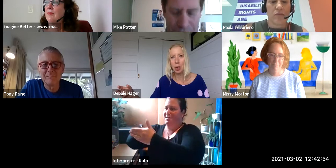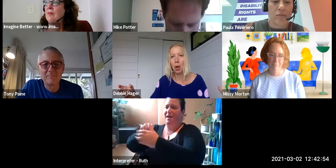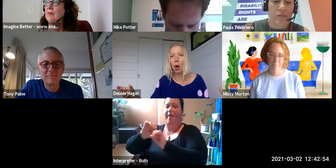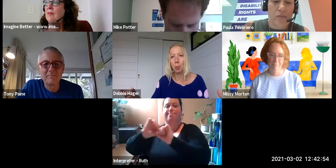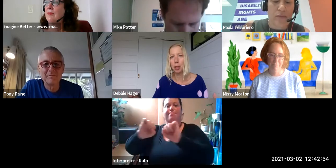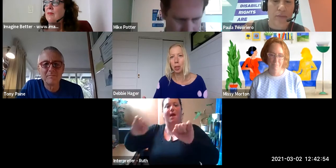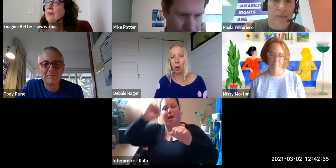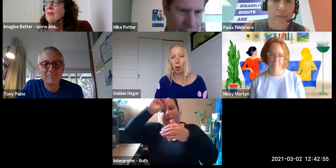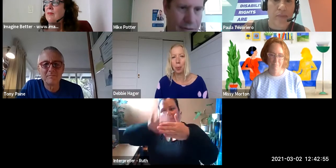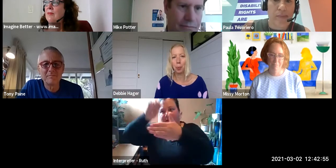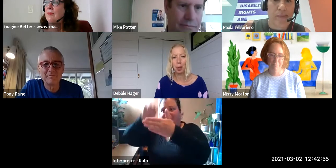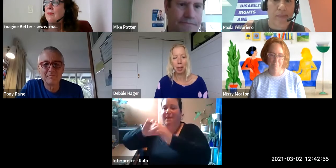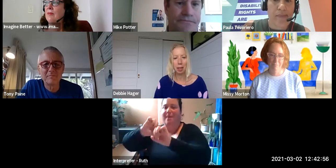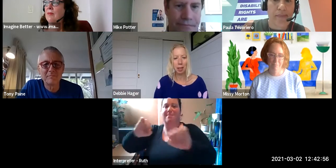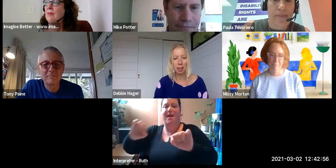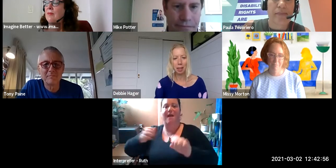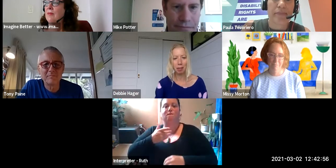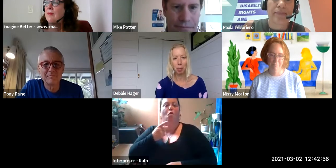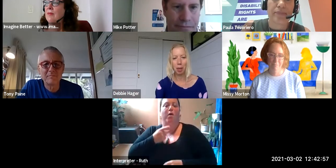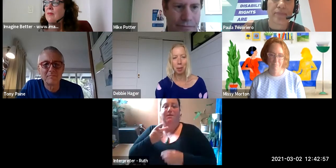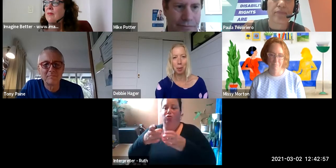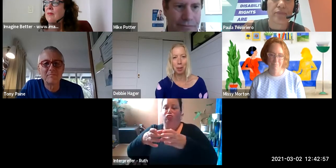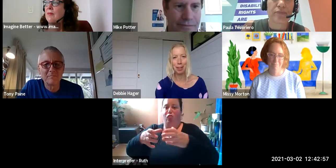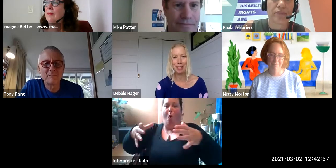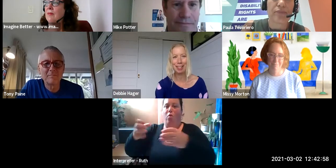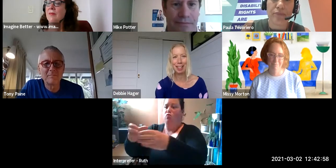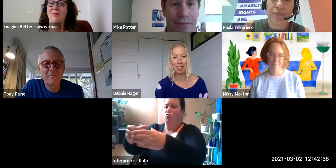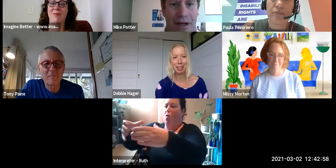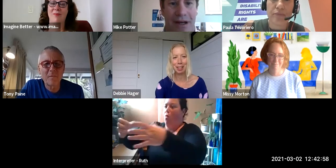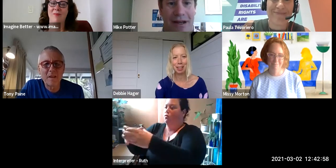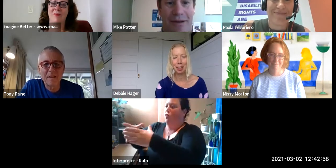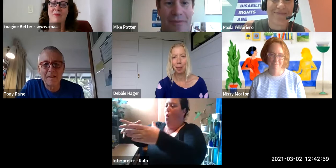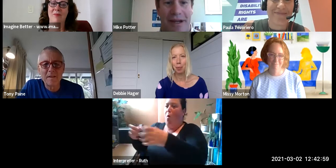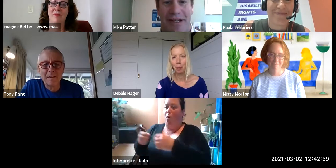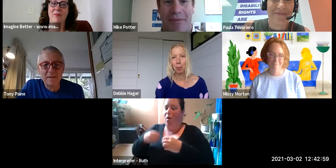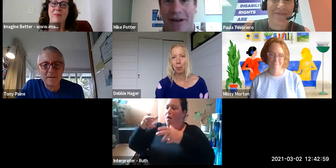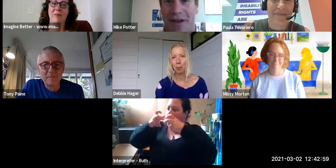So those are a few thoughts from me to kick it off. Anyone else want to weigh in on that?